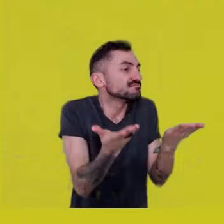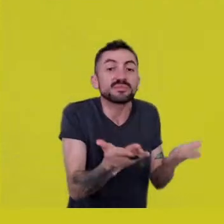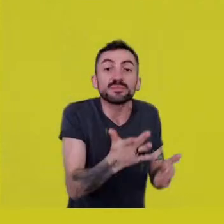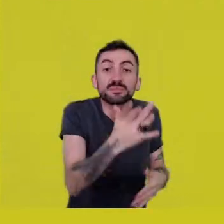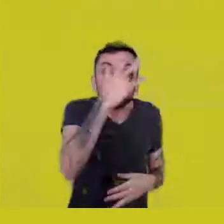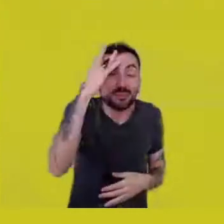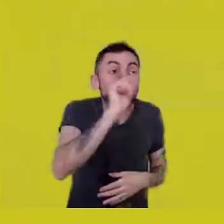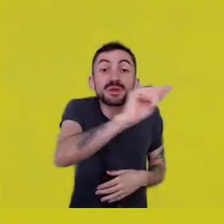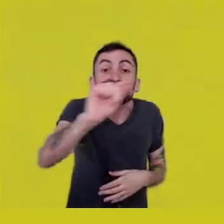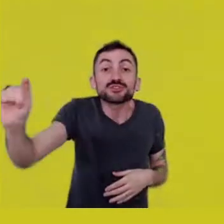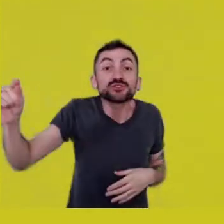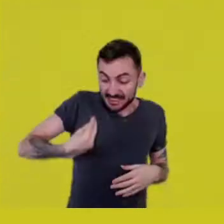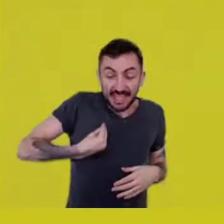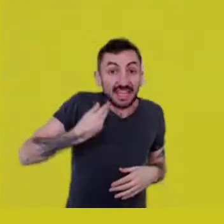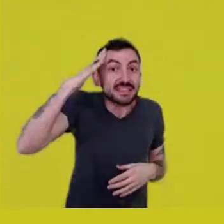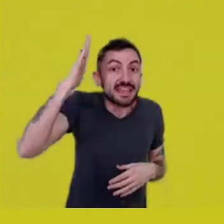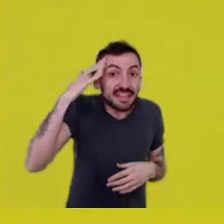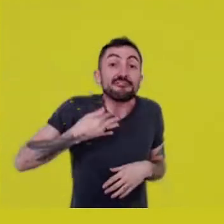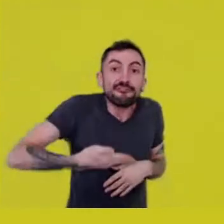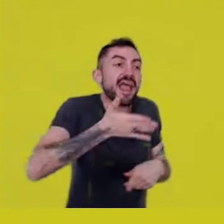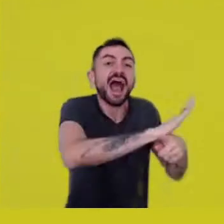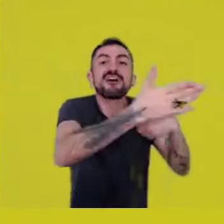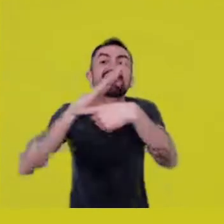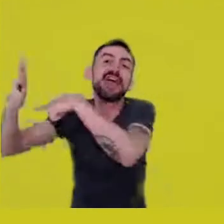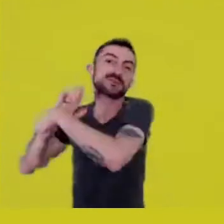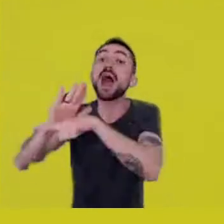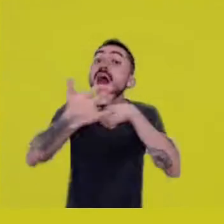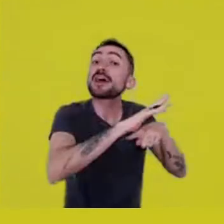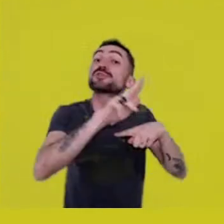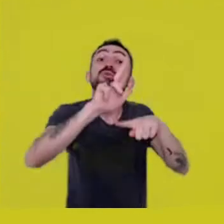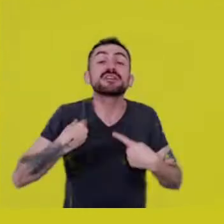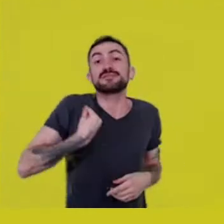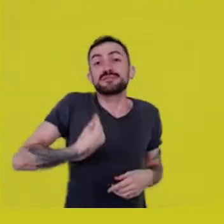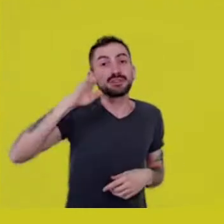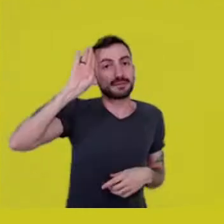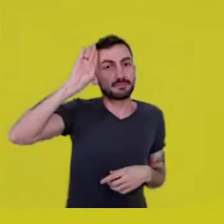who are affected by life, and who won’t judge others